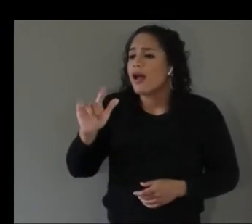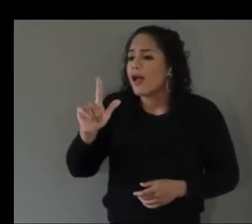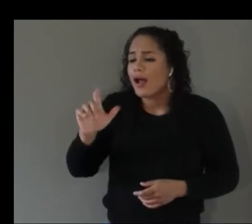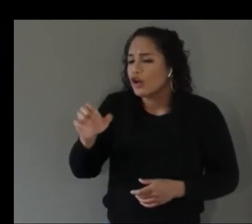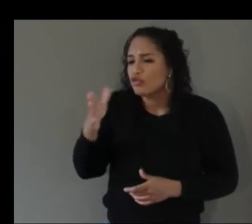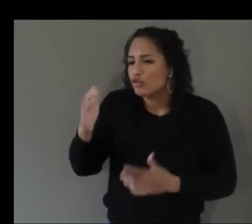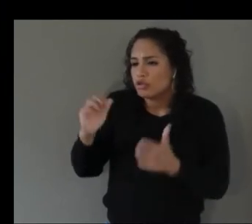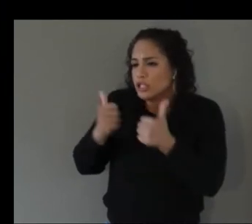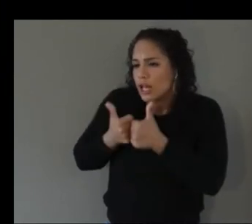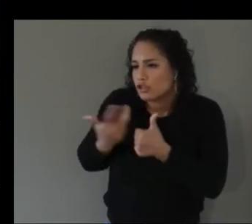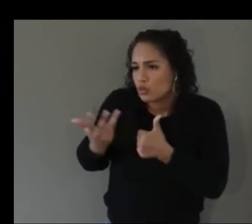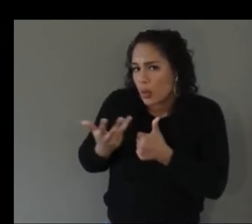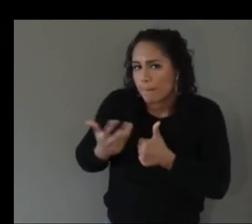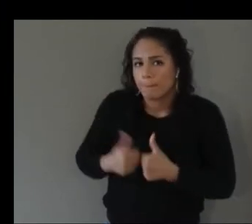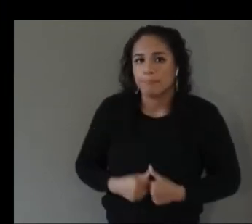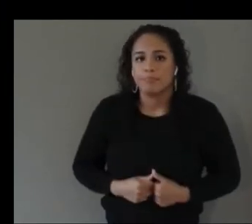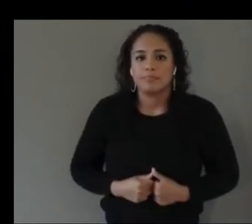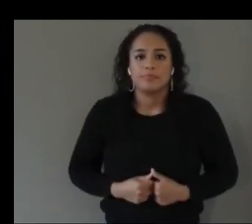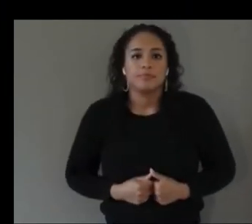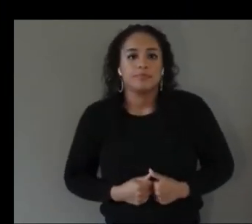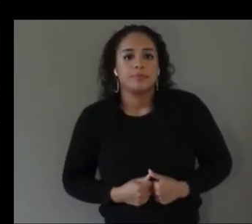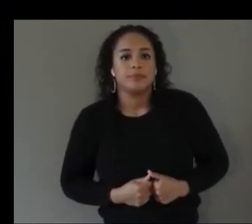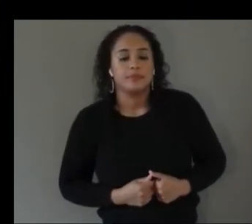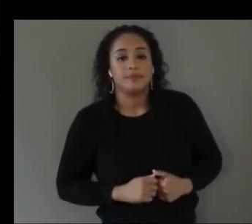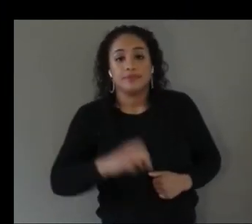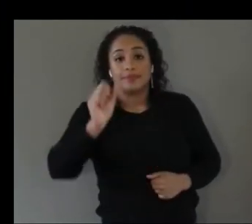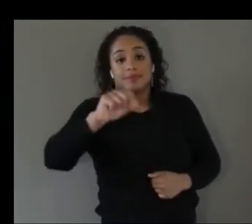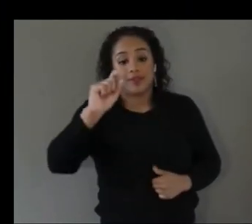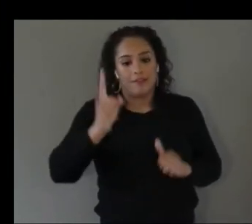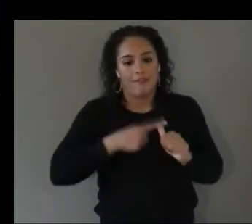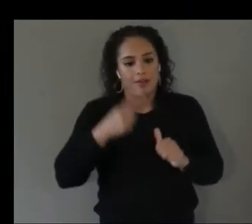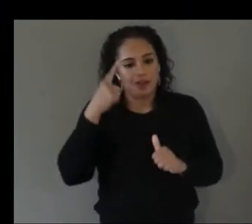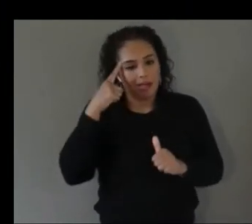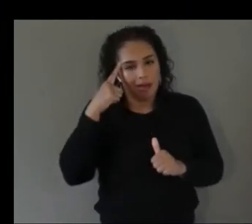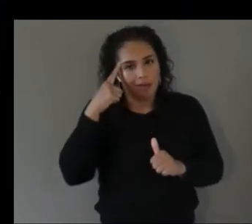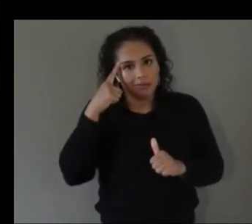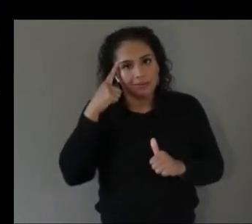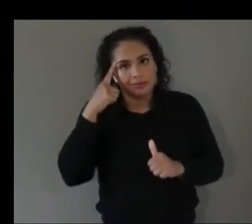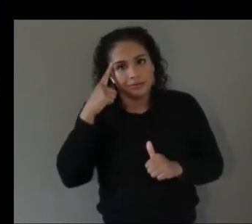yes so at first we were thinking well how do we convey the ball sound and so we had a toy